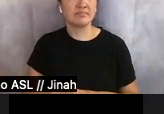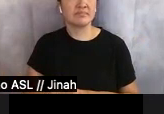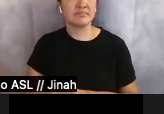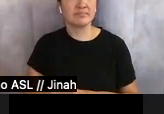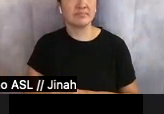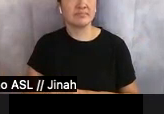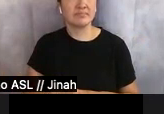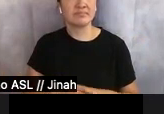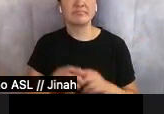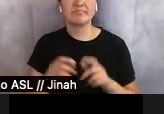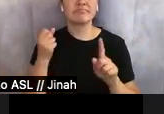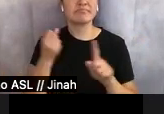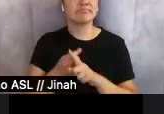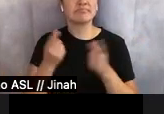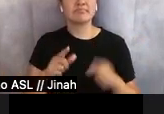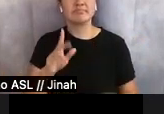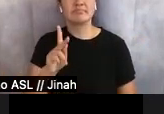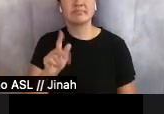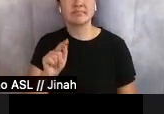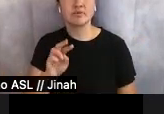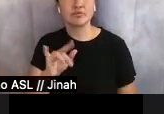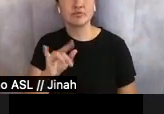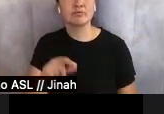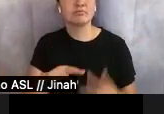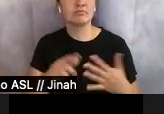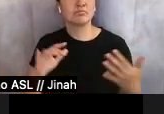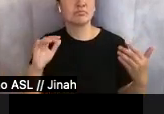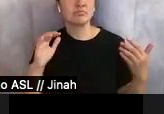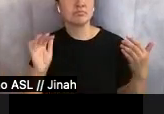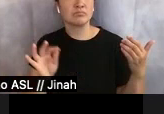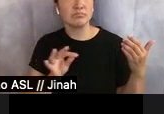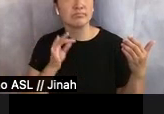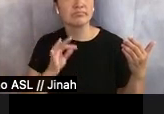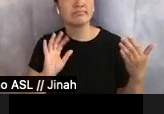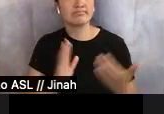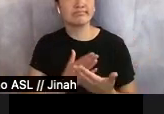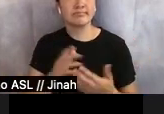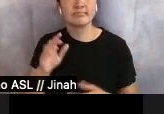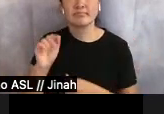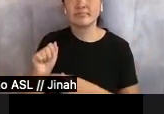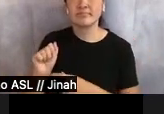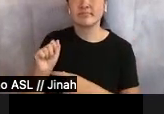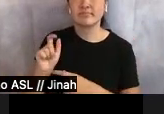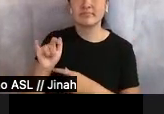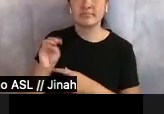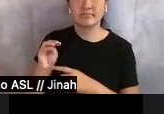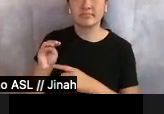Suddenly, Katrina began to play in Axiom mathematical and logical concepts were